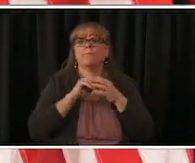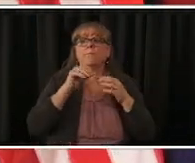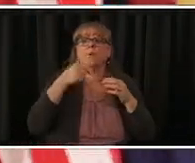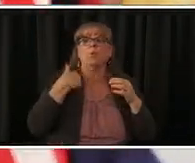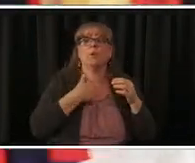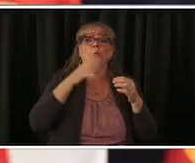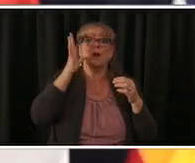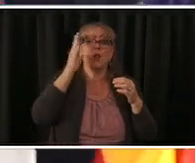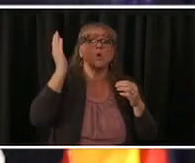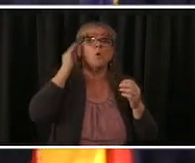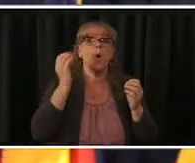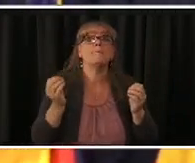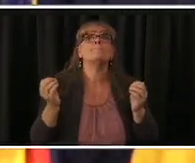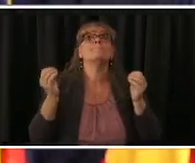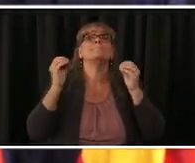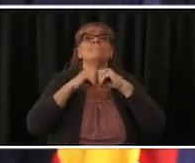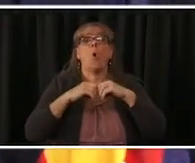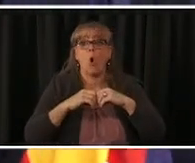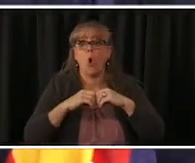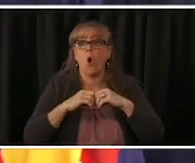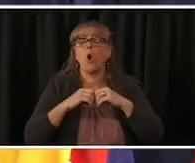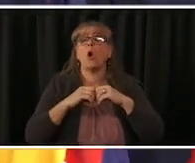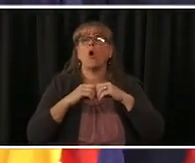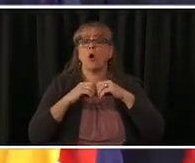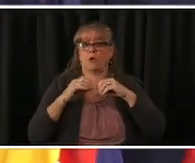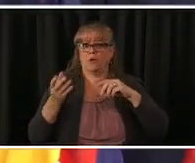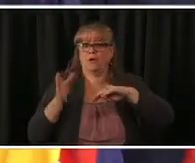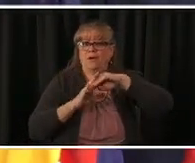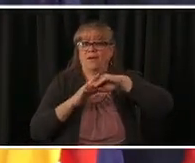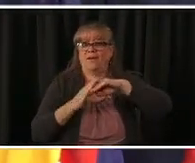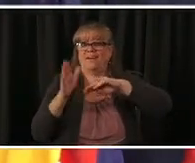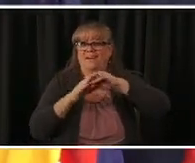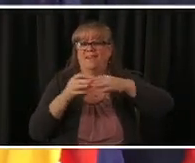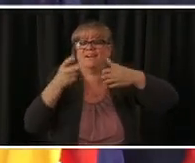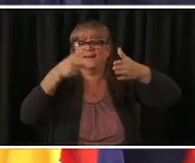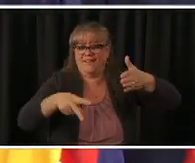so we're confident that supply level will likely uh continue to increase in the coming weeks